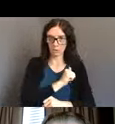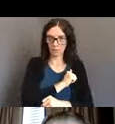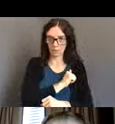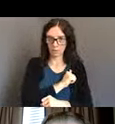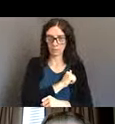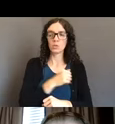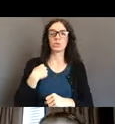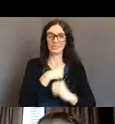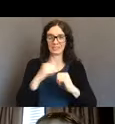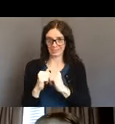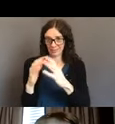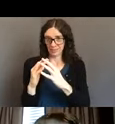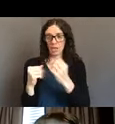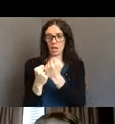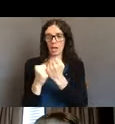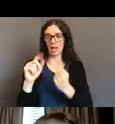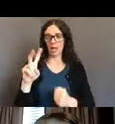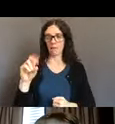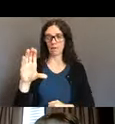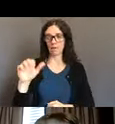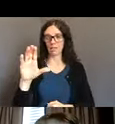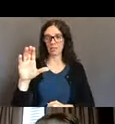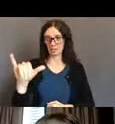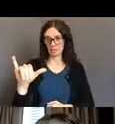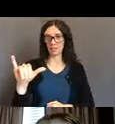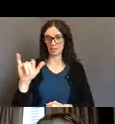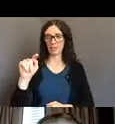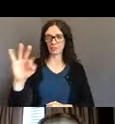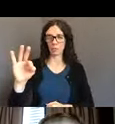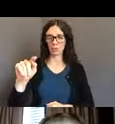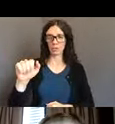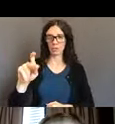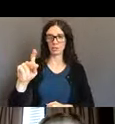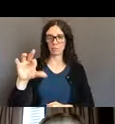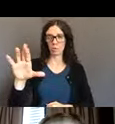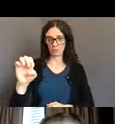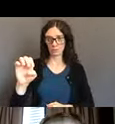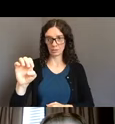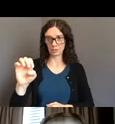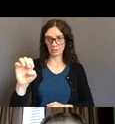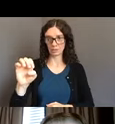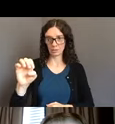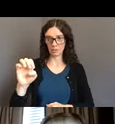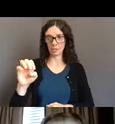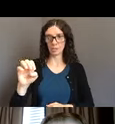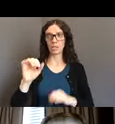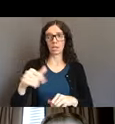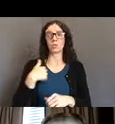which Jim is a really active part on, and we really appreciate that partnership, but there's a broader group of other advocates on that call,